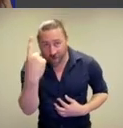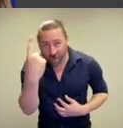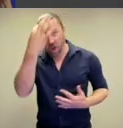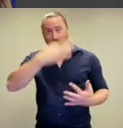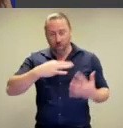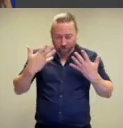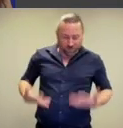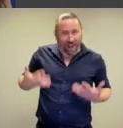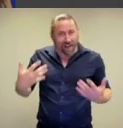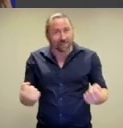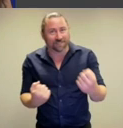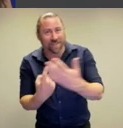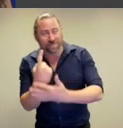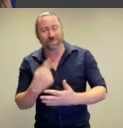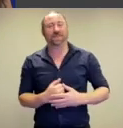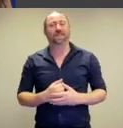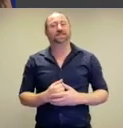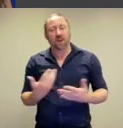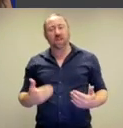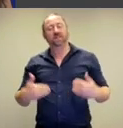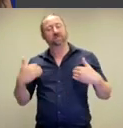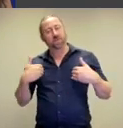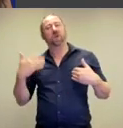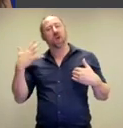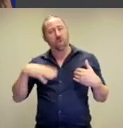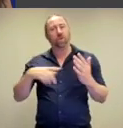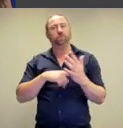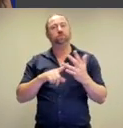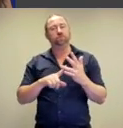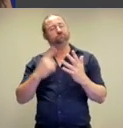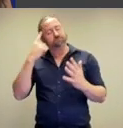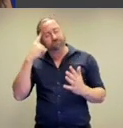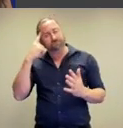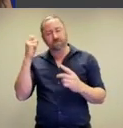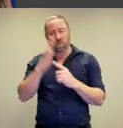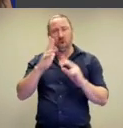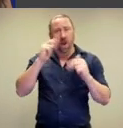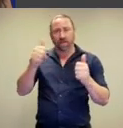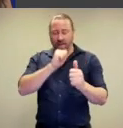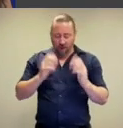you all have them as well and so this morning I